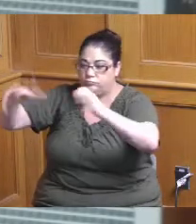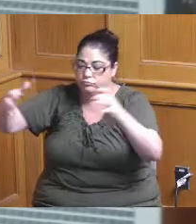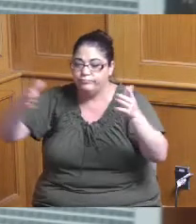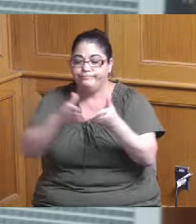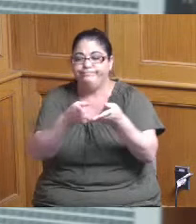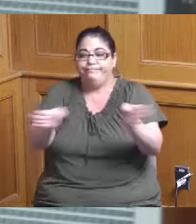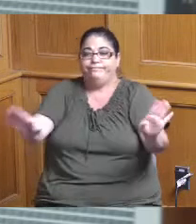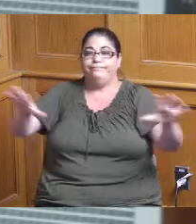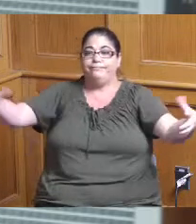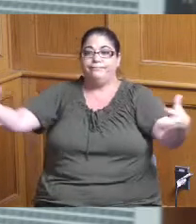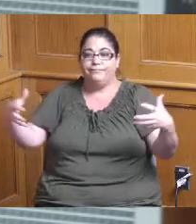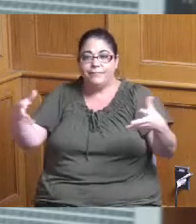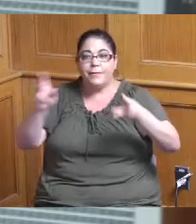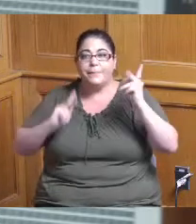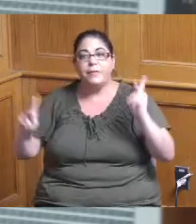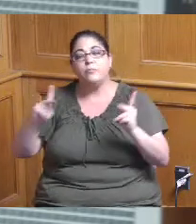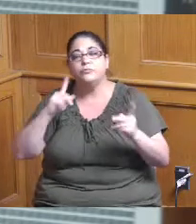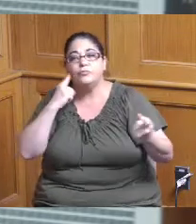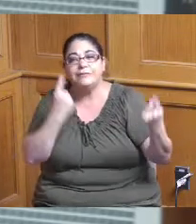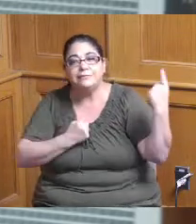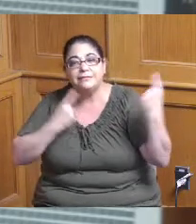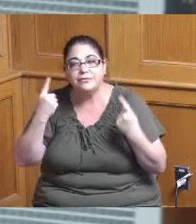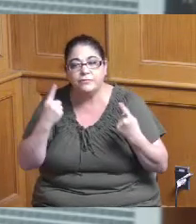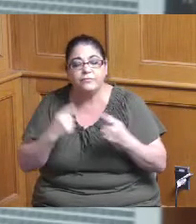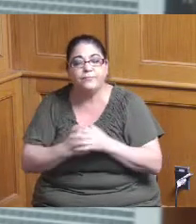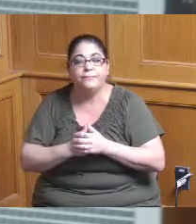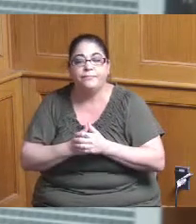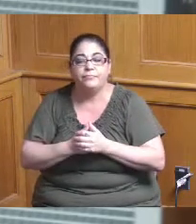pool of candidates to choose from and provide opportunities for